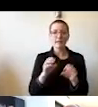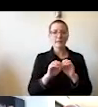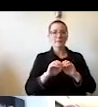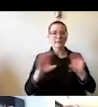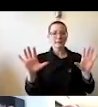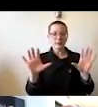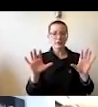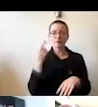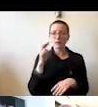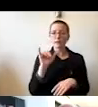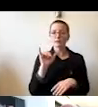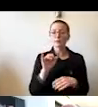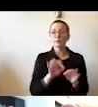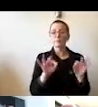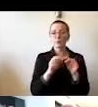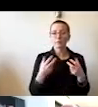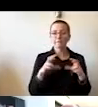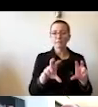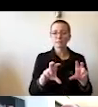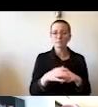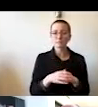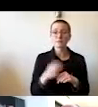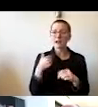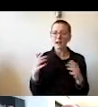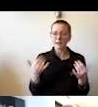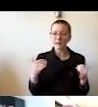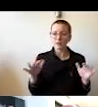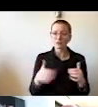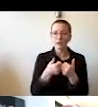So I challenge and encourage you to read The Next 150